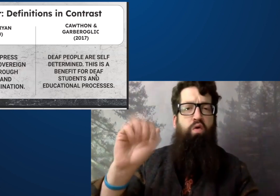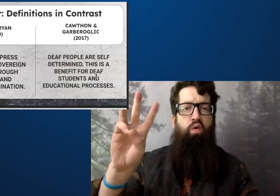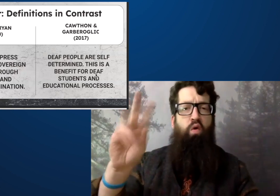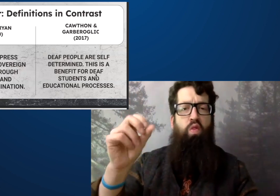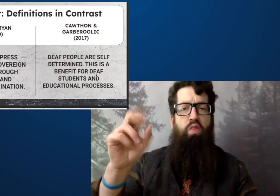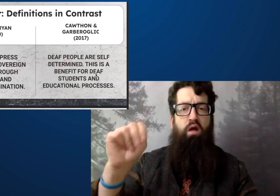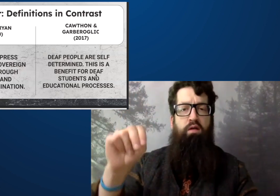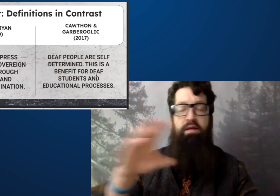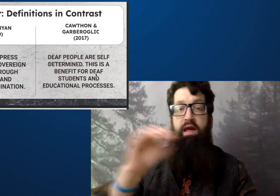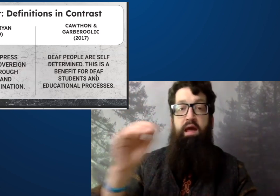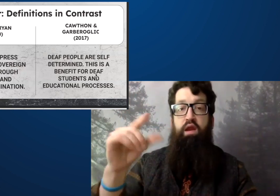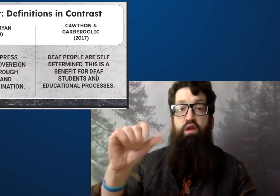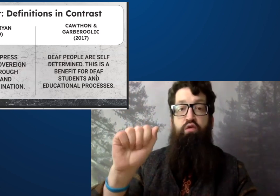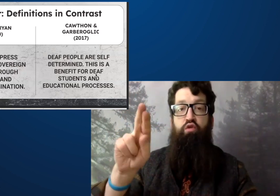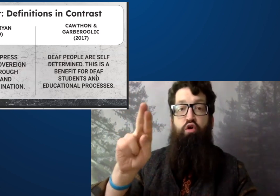The other one I would like to refer to is